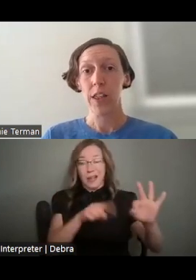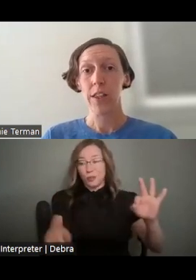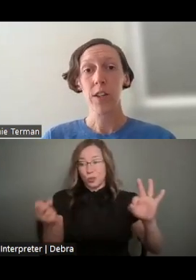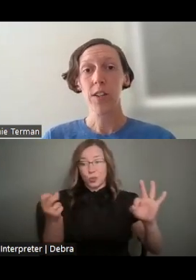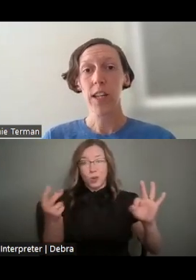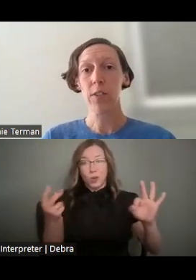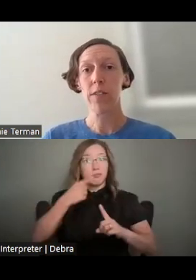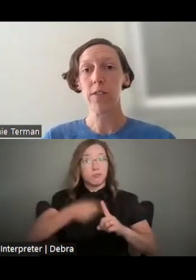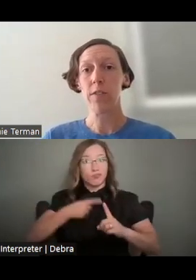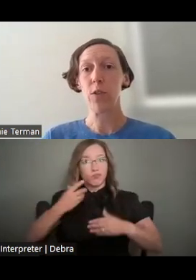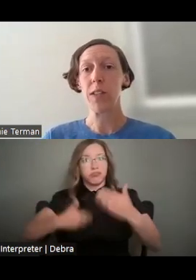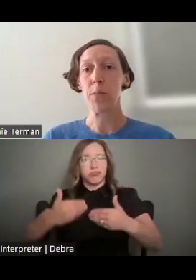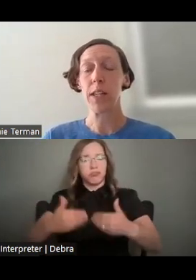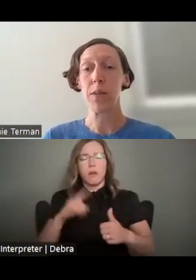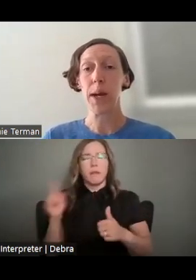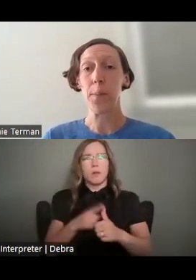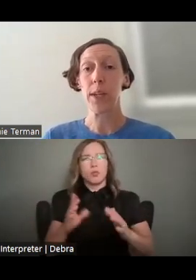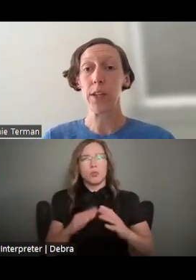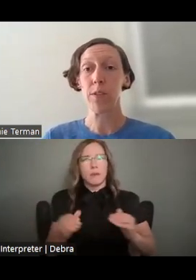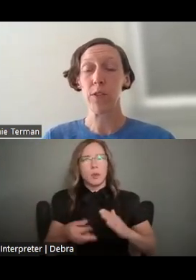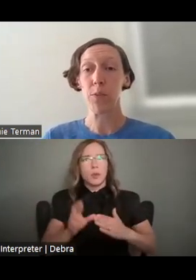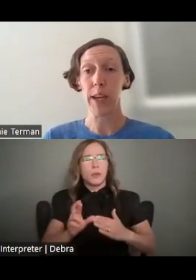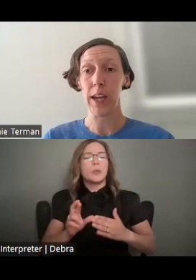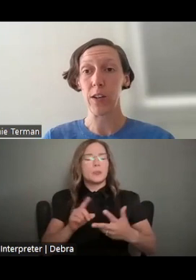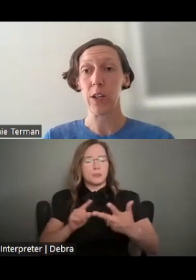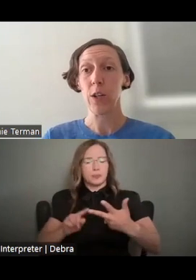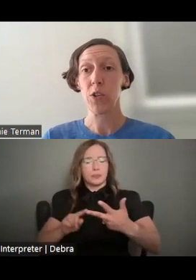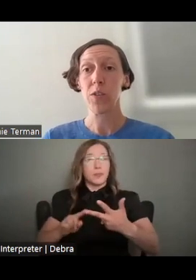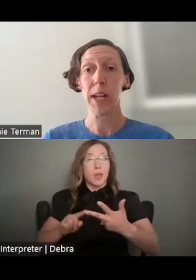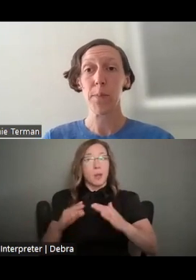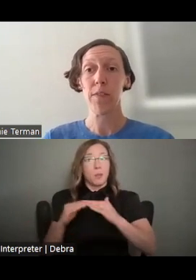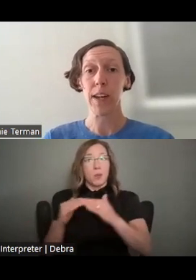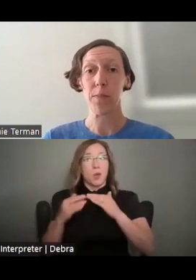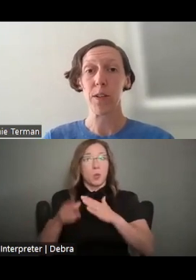THE FIRST LEVEL OF REVIEW IS COMPLETED BY A PEER REVIEW PANEL WHICH IS MADE UP OF EXPERTS